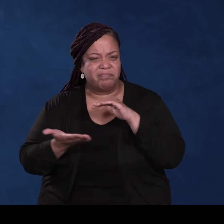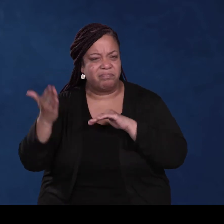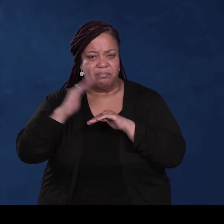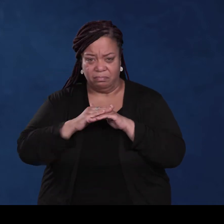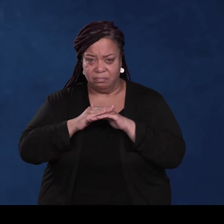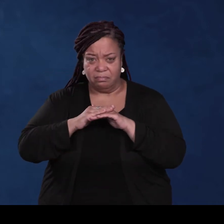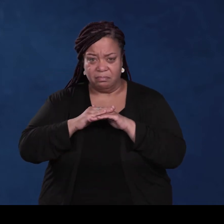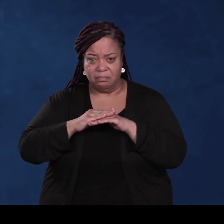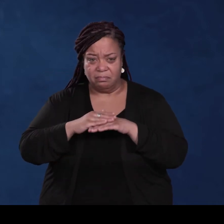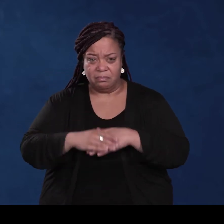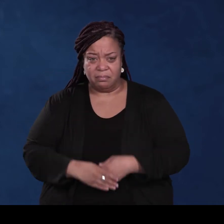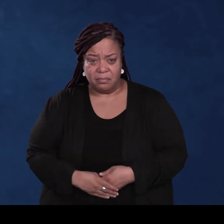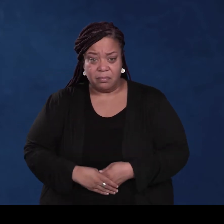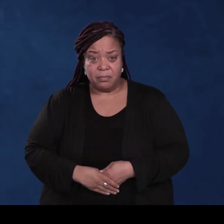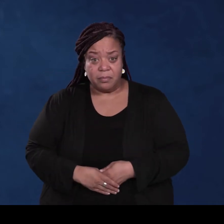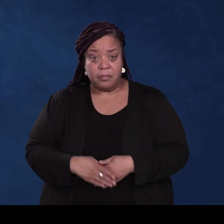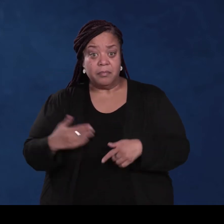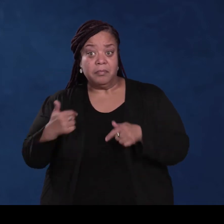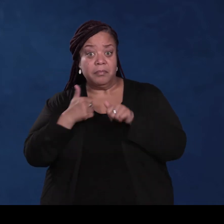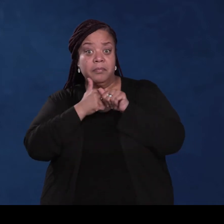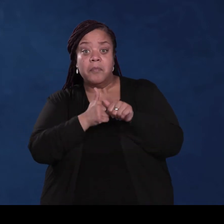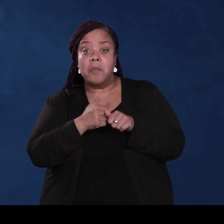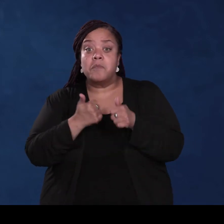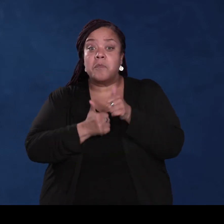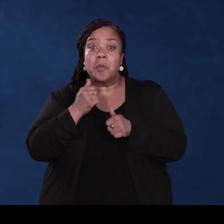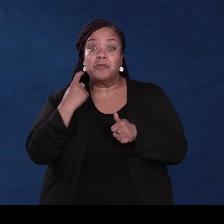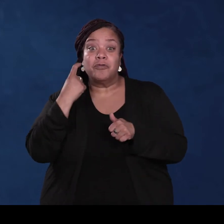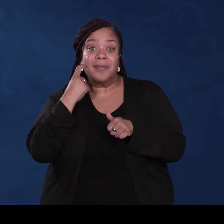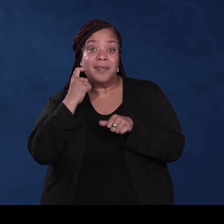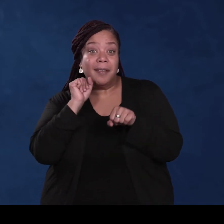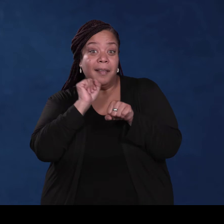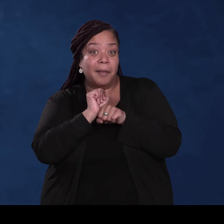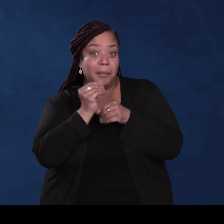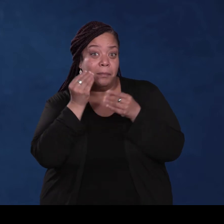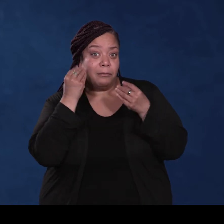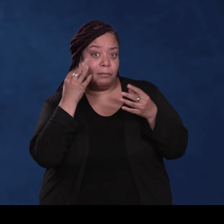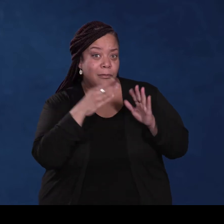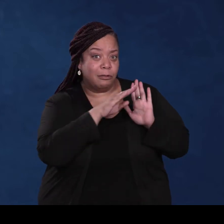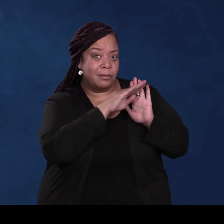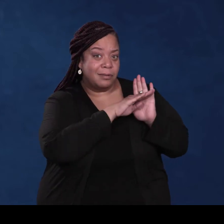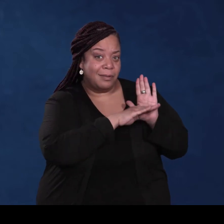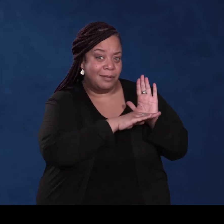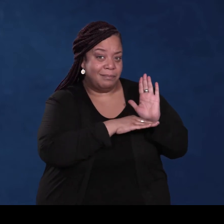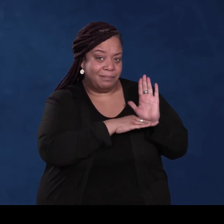According to the most recent labor market data, 82% of individuals with disabilities were